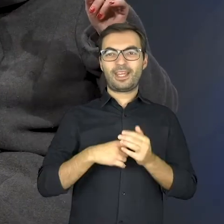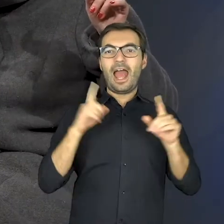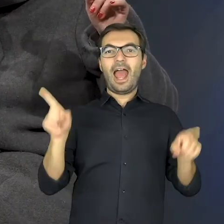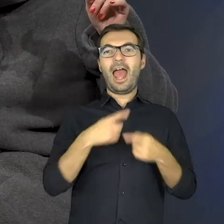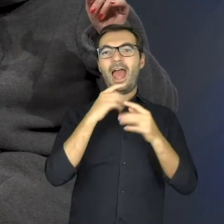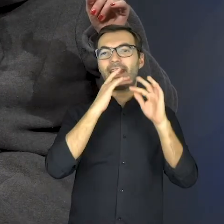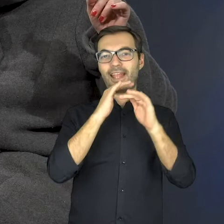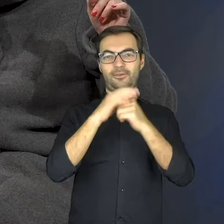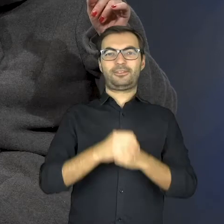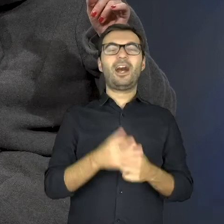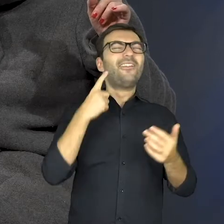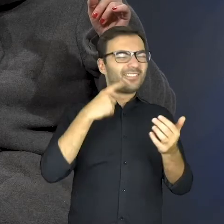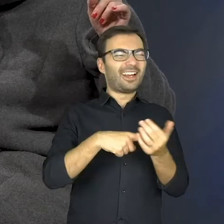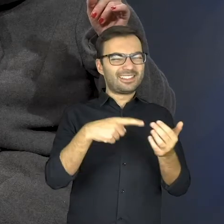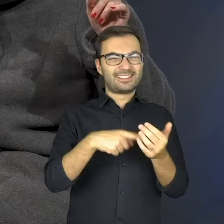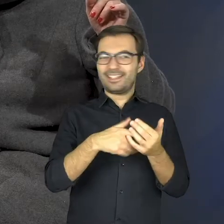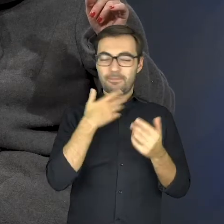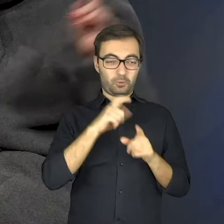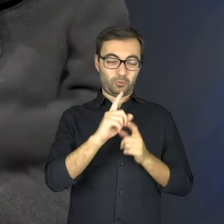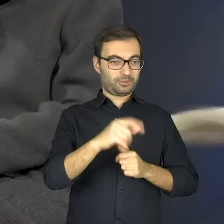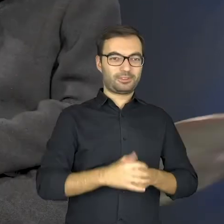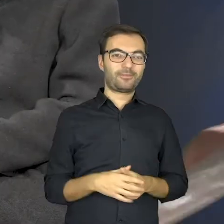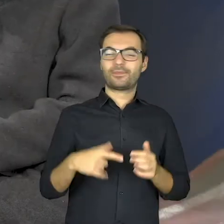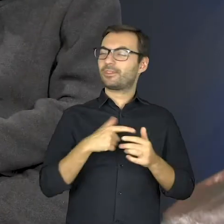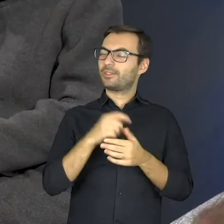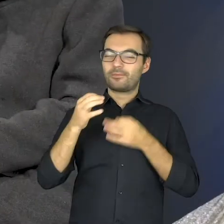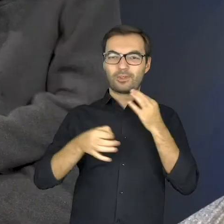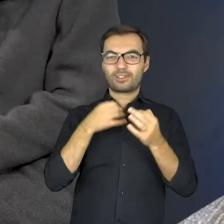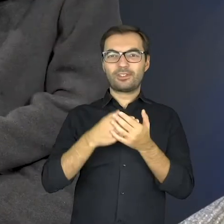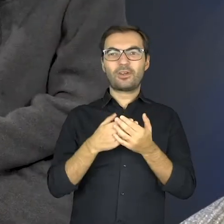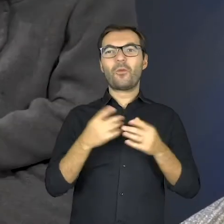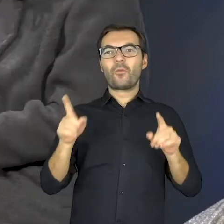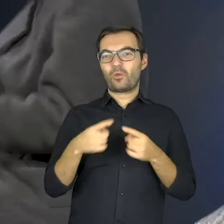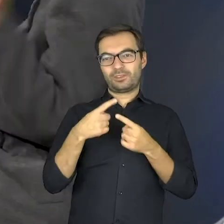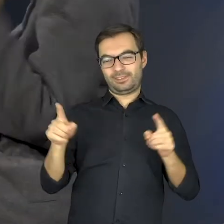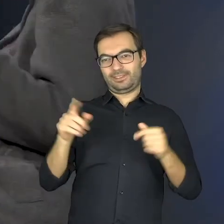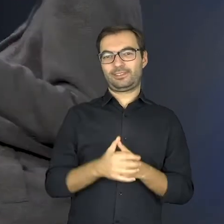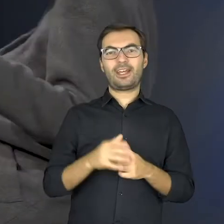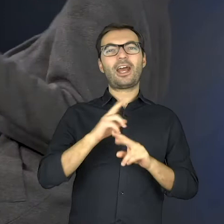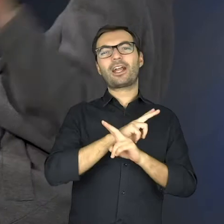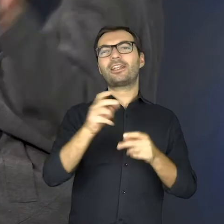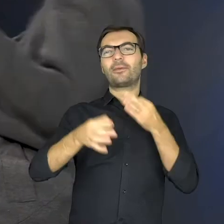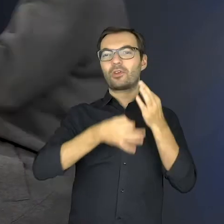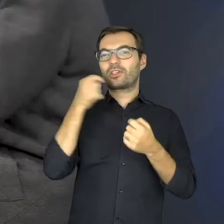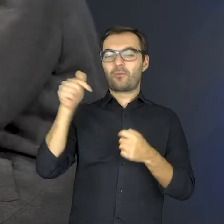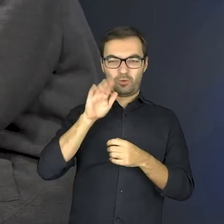Bugle call… There are no lyrics! This is not a song, this is only a composition. Every song contains lyrics.